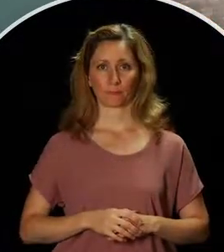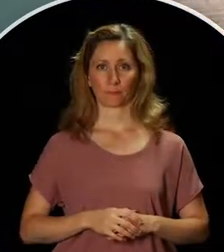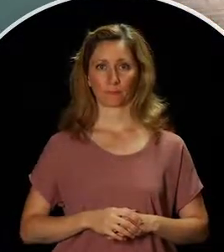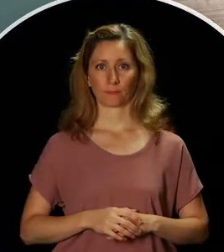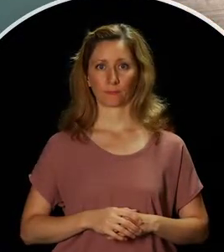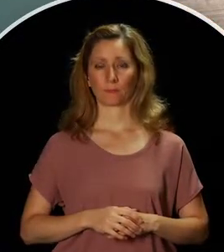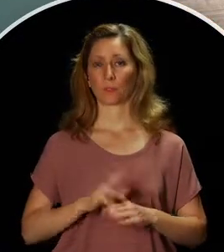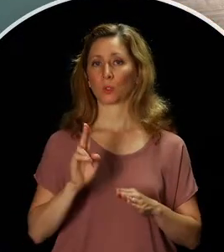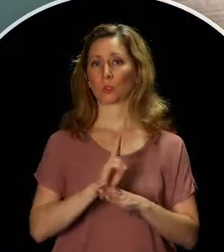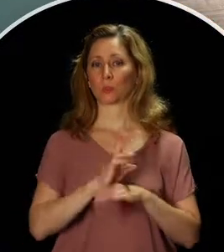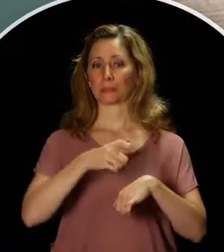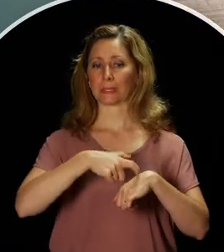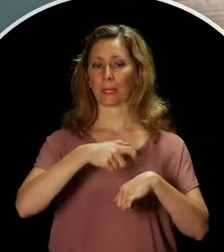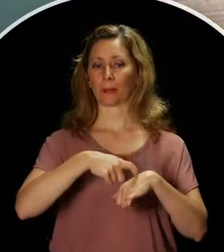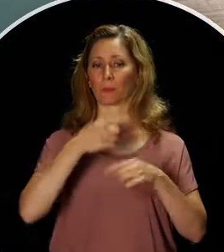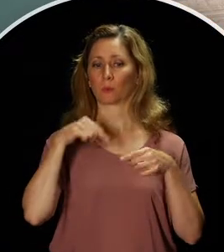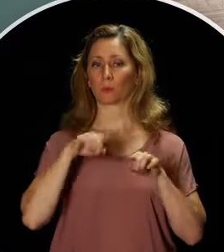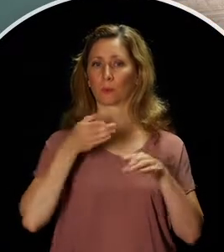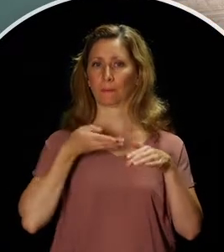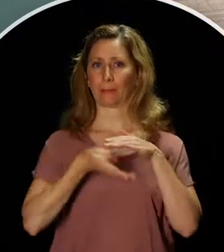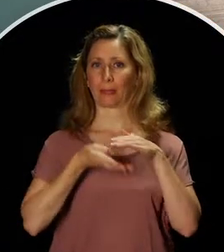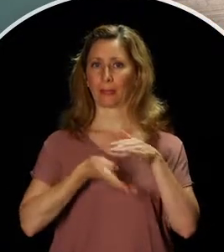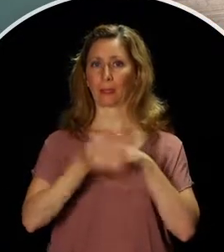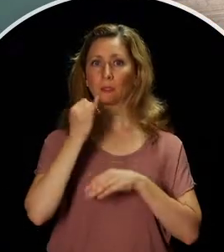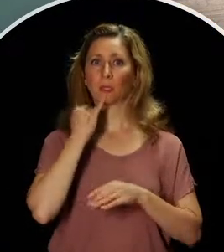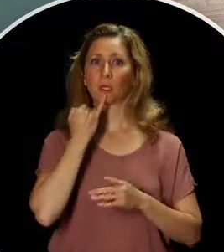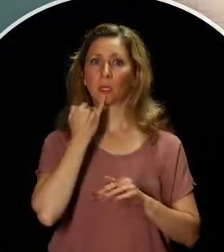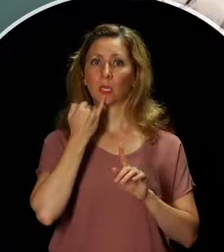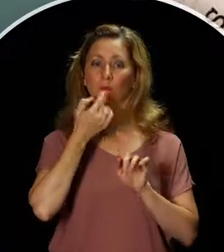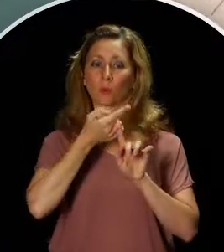Always use a timer when you're baking and when cooking foods at low temperatures